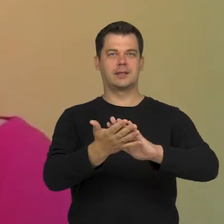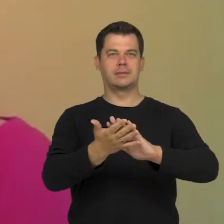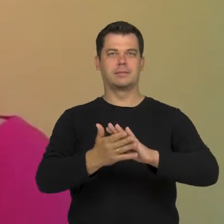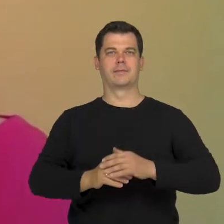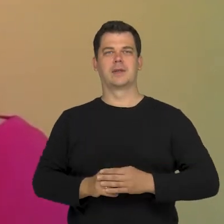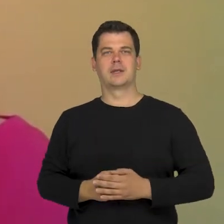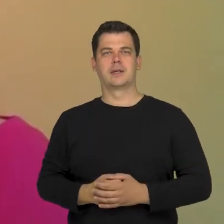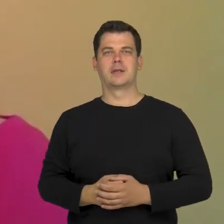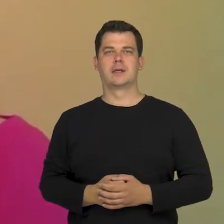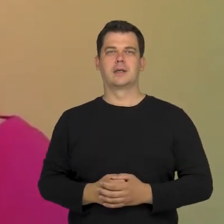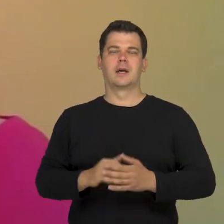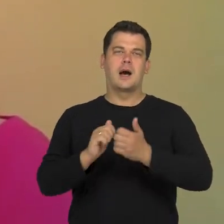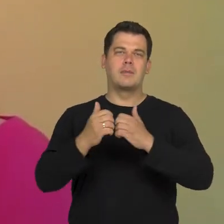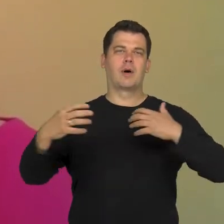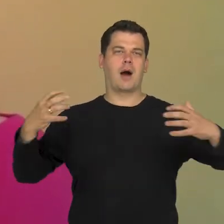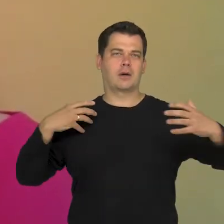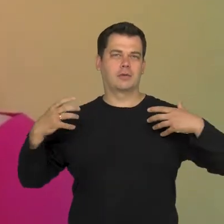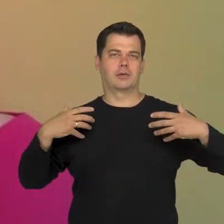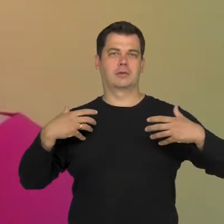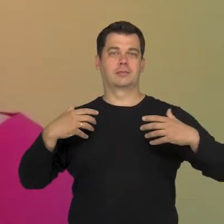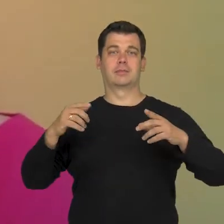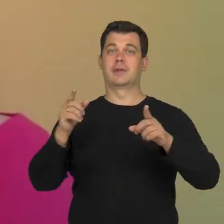This also includes actors